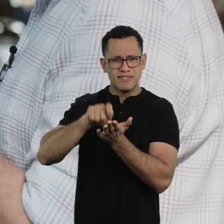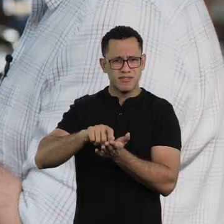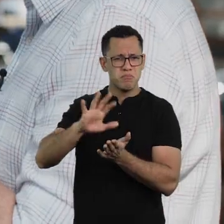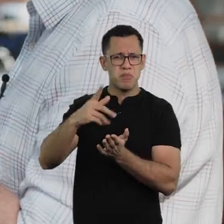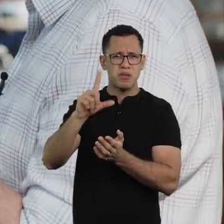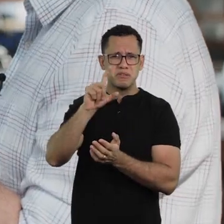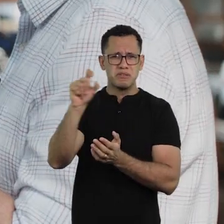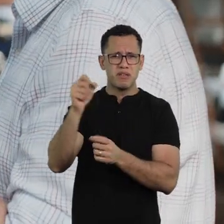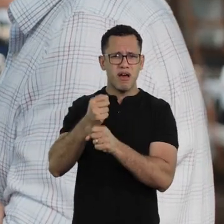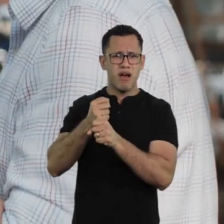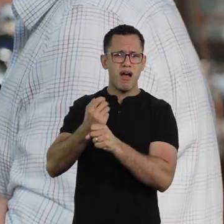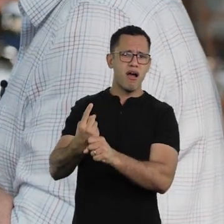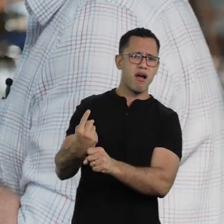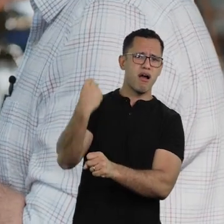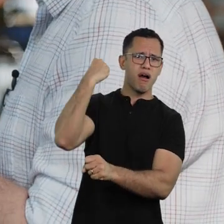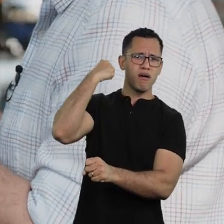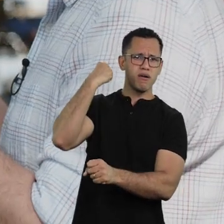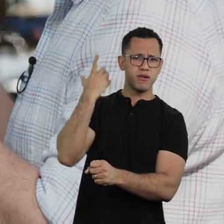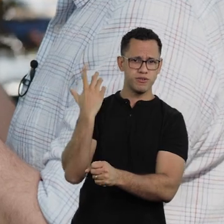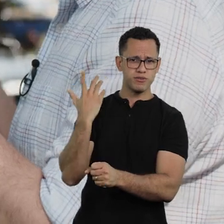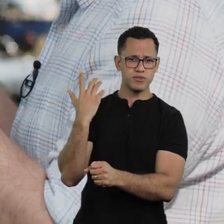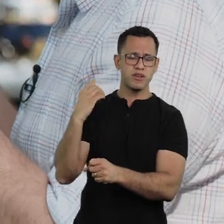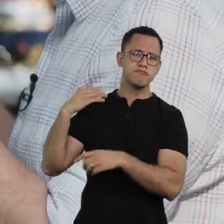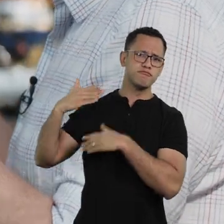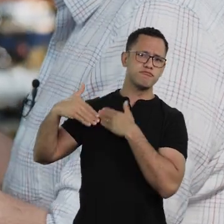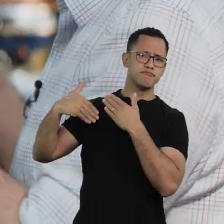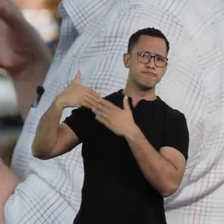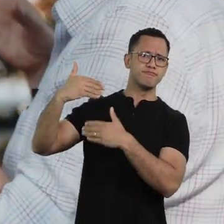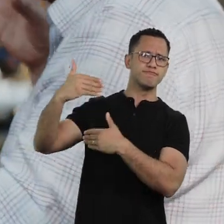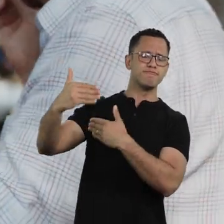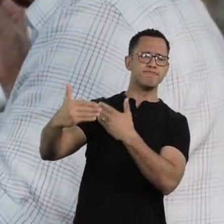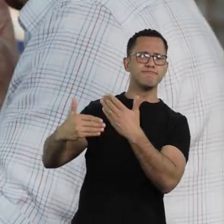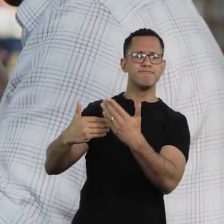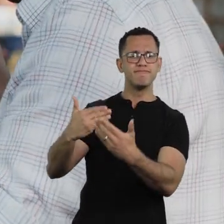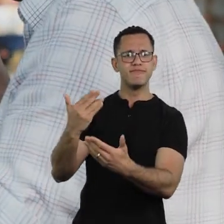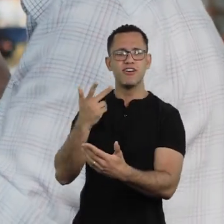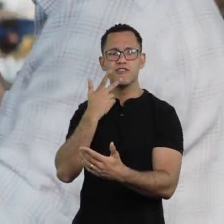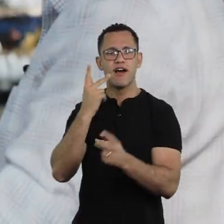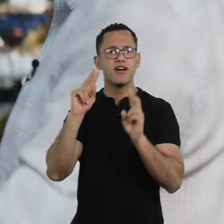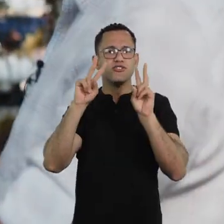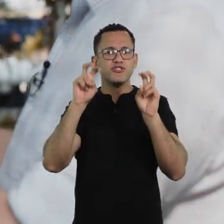were written over a hundred years ago. Yes. And this poetry becomes contemporary